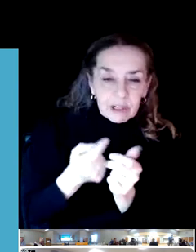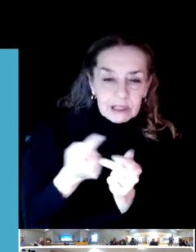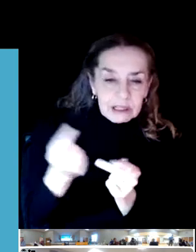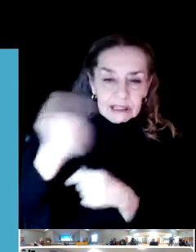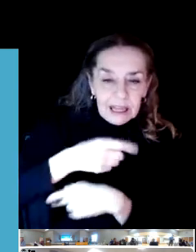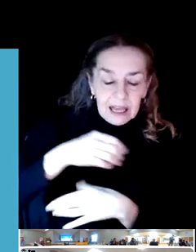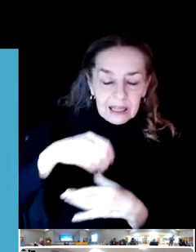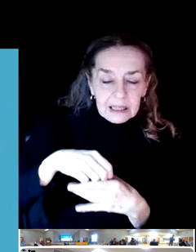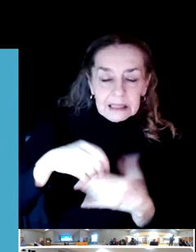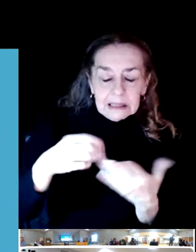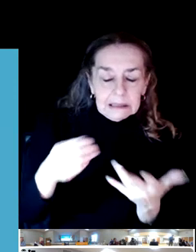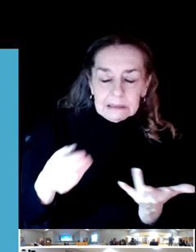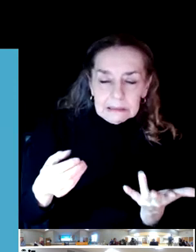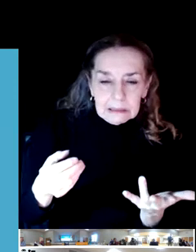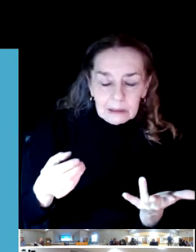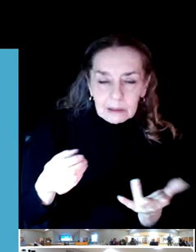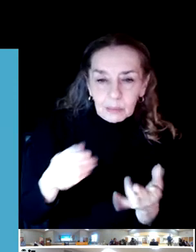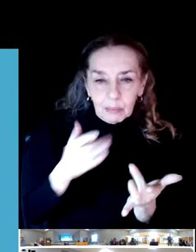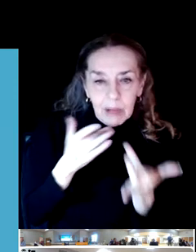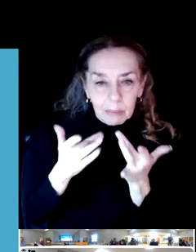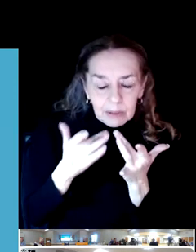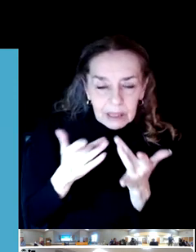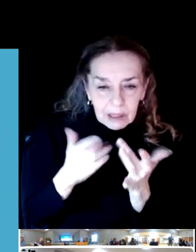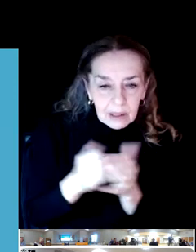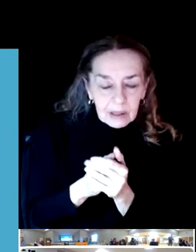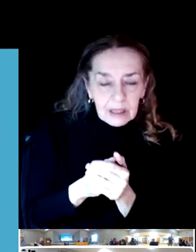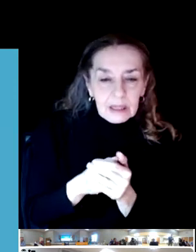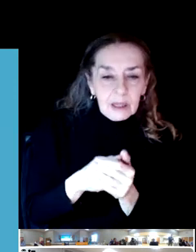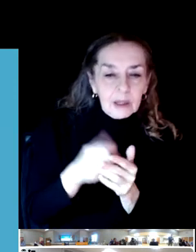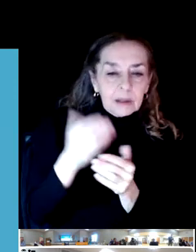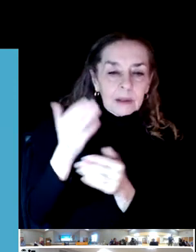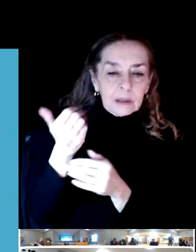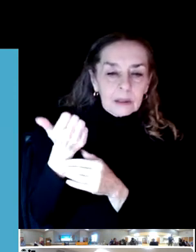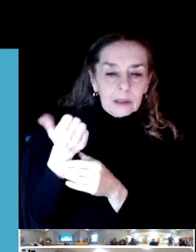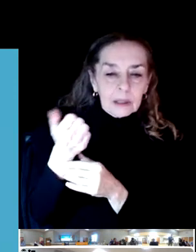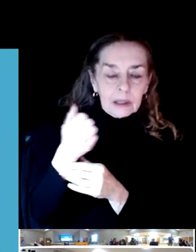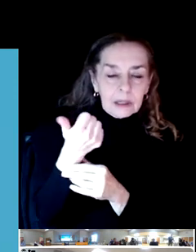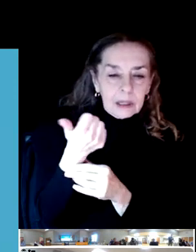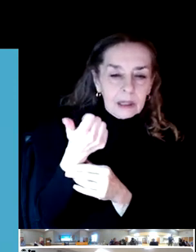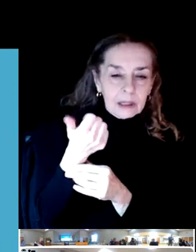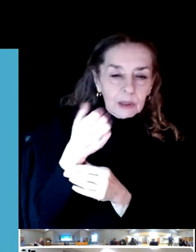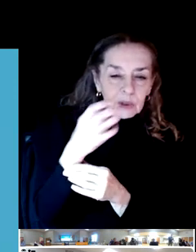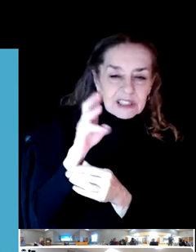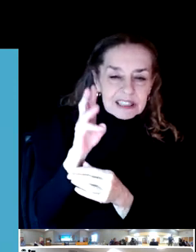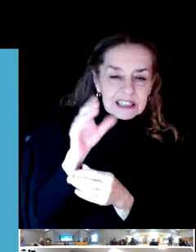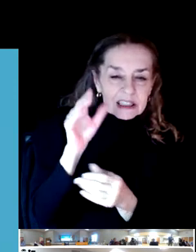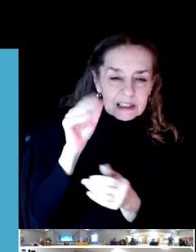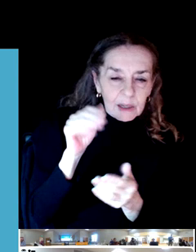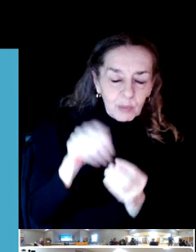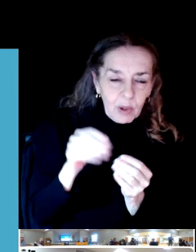In 2020 there were 6936 new courses in the United States and in 2021 that number climbed